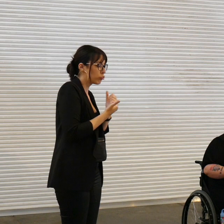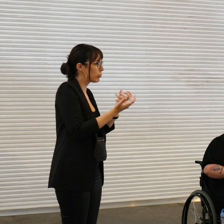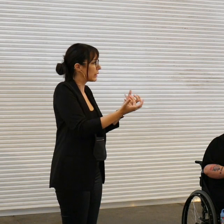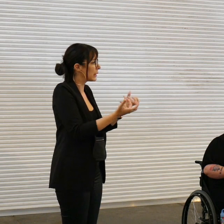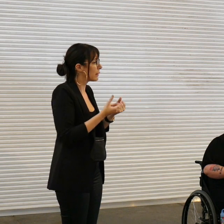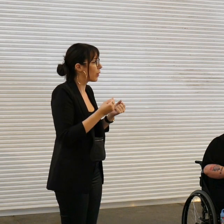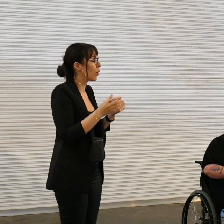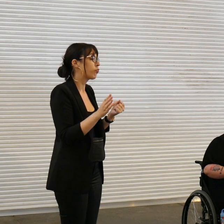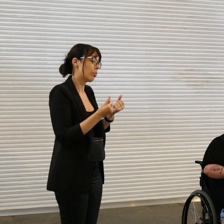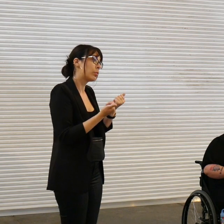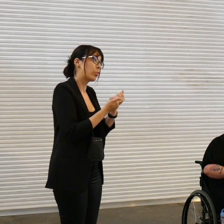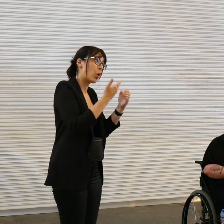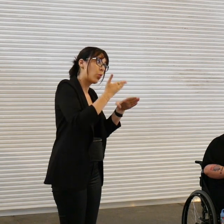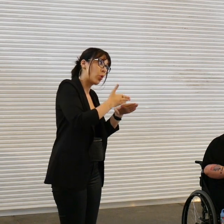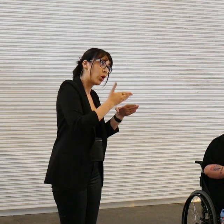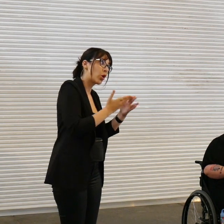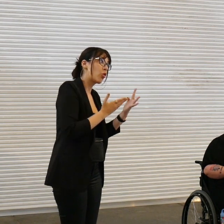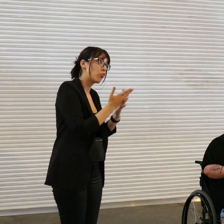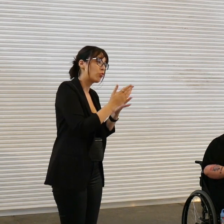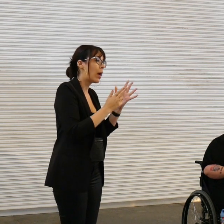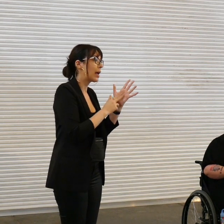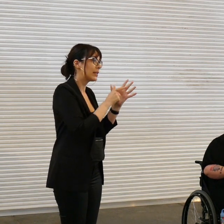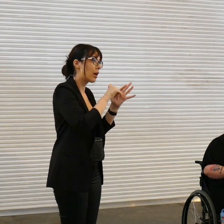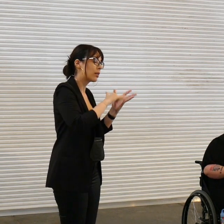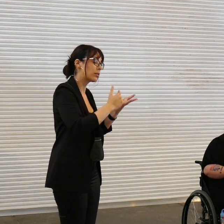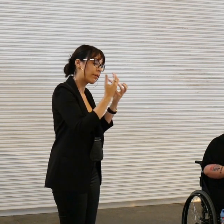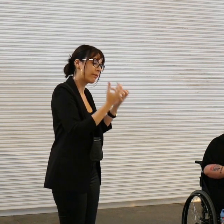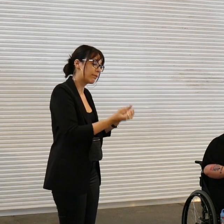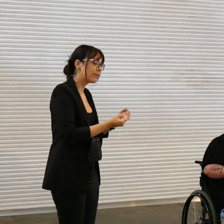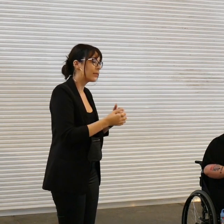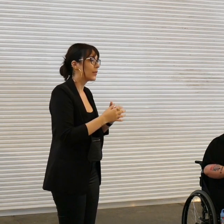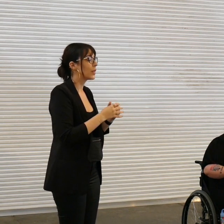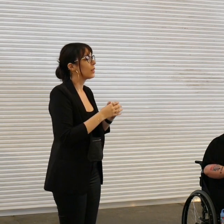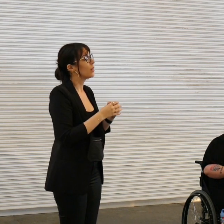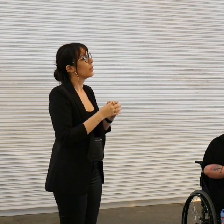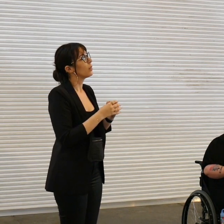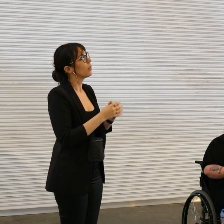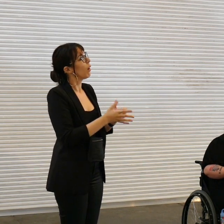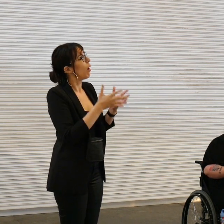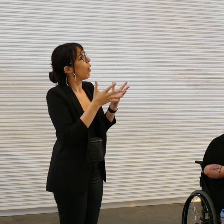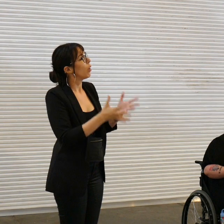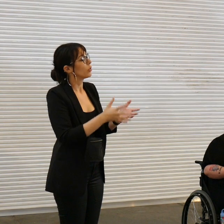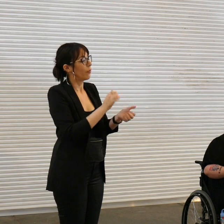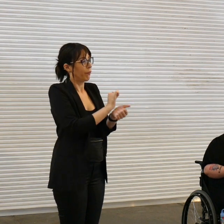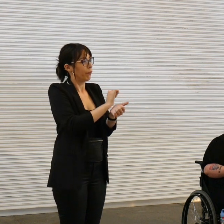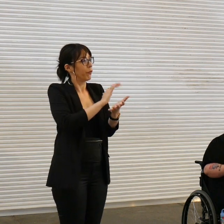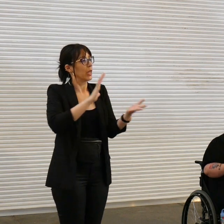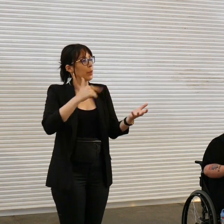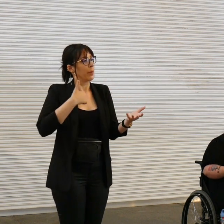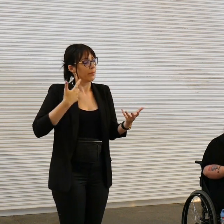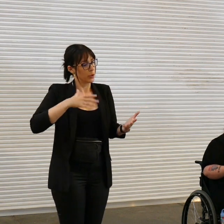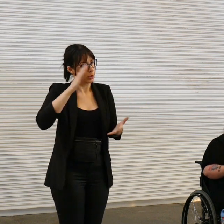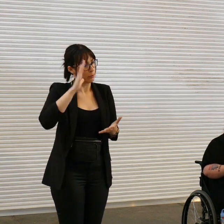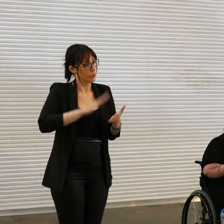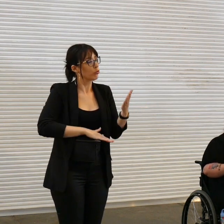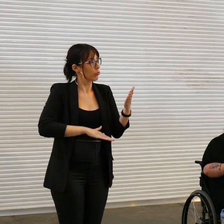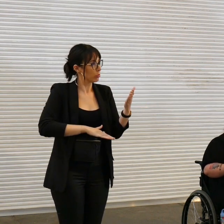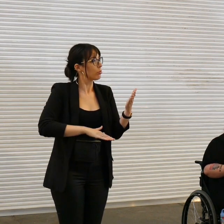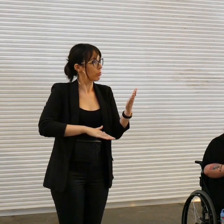workers funded by the NDIS the amount of uh freedom that I've had specifically because I